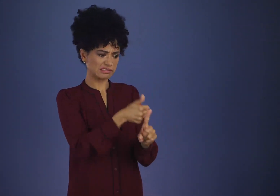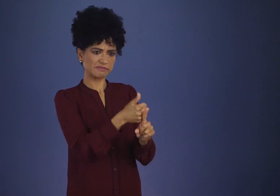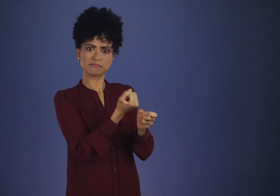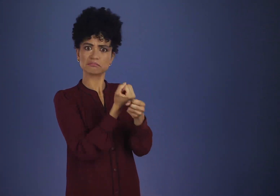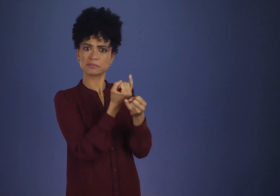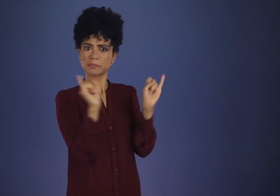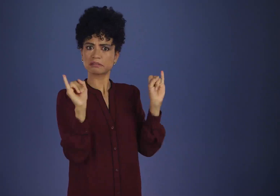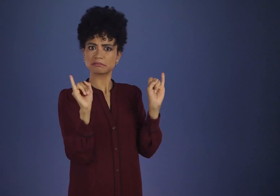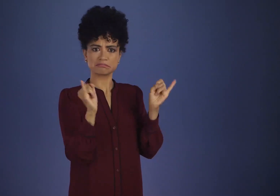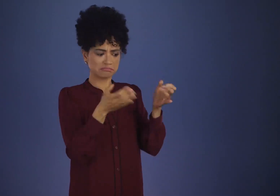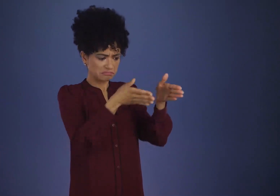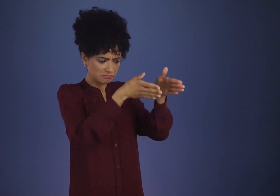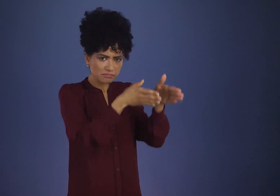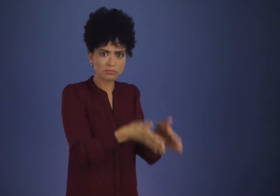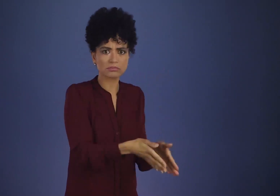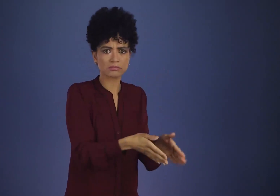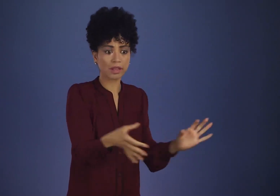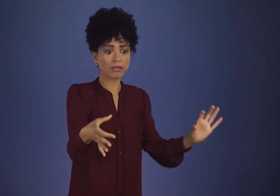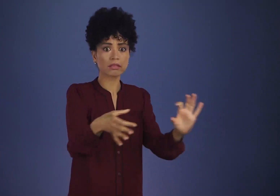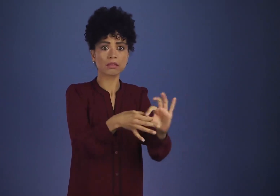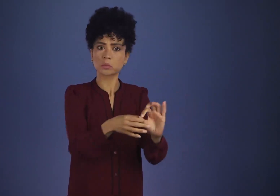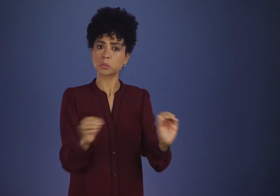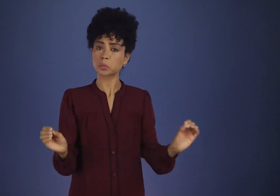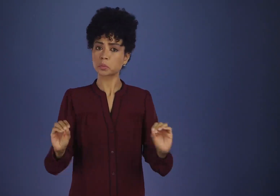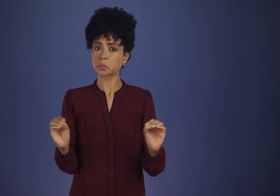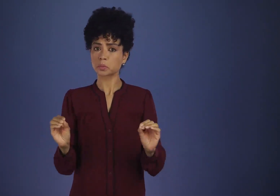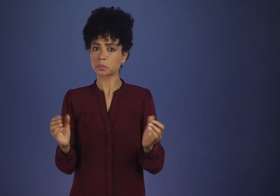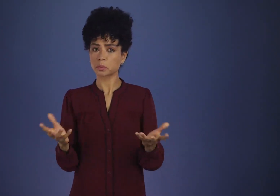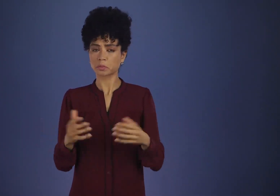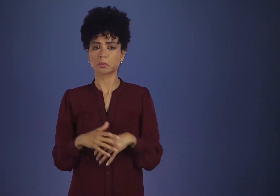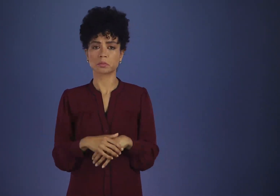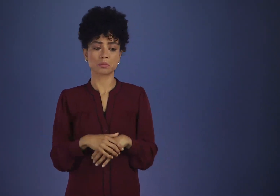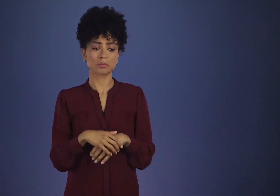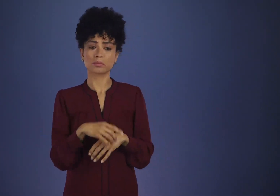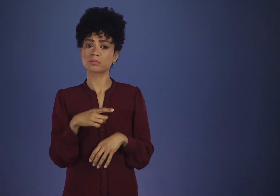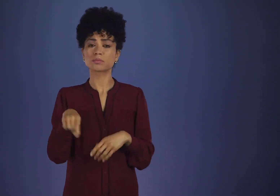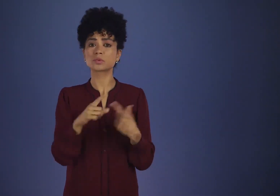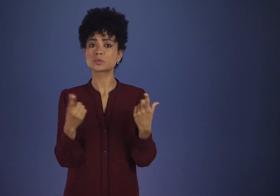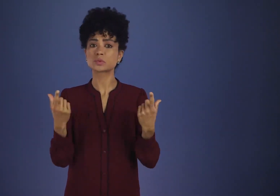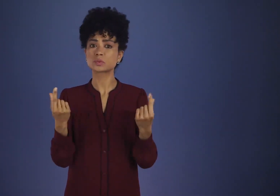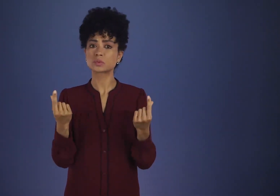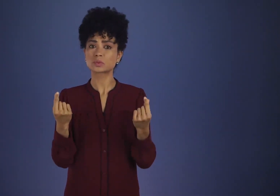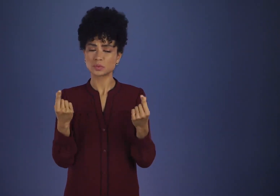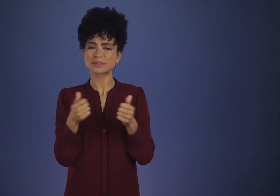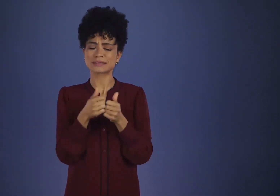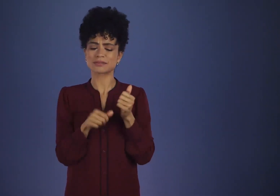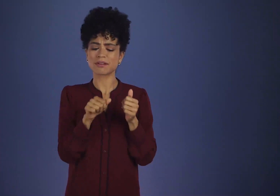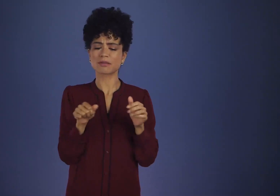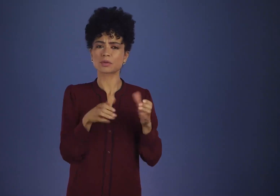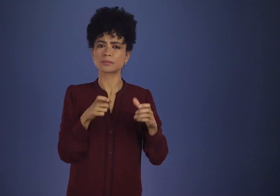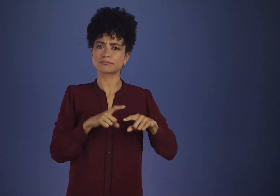This meant, of course, that we had been given the courage to declare each A.A. group an individual entity,